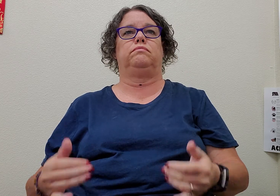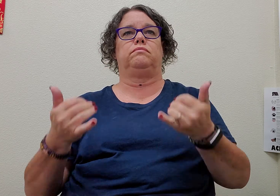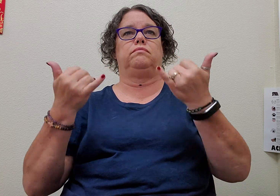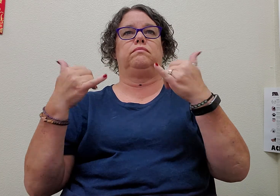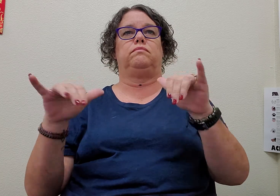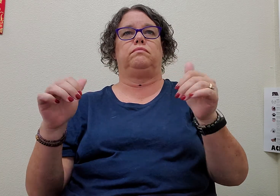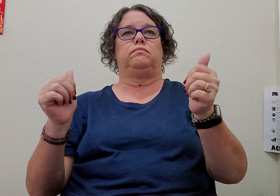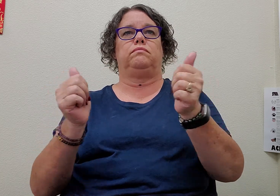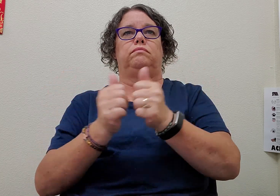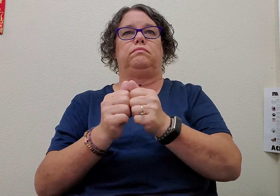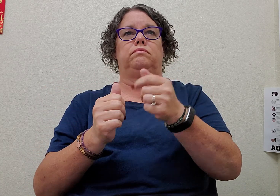play with dog